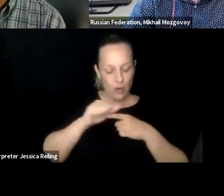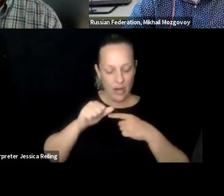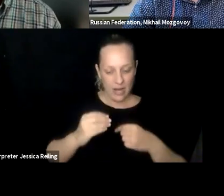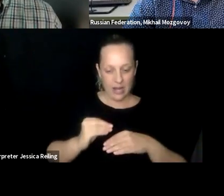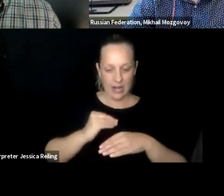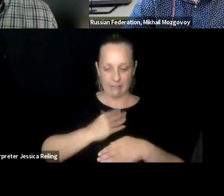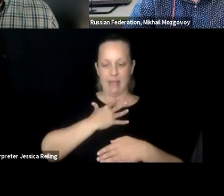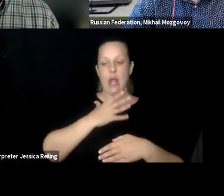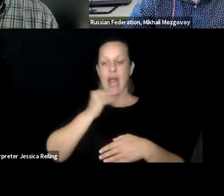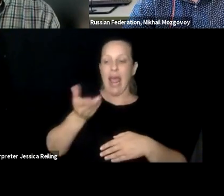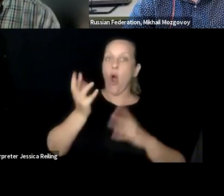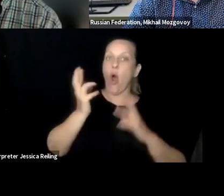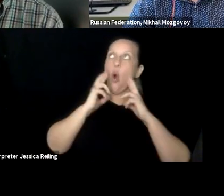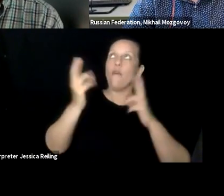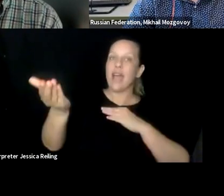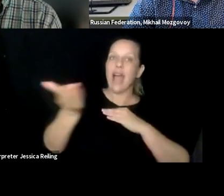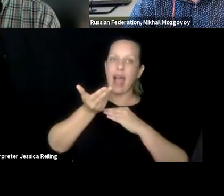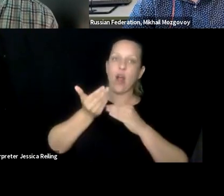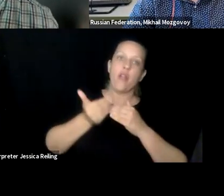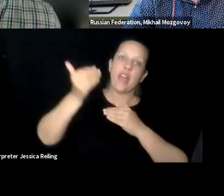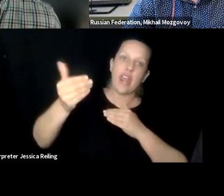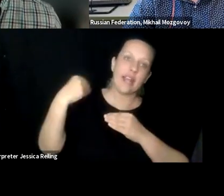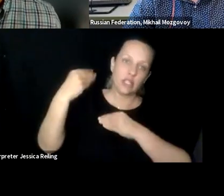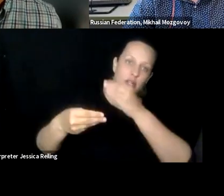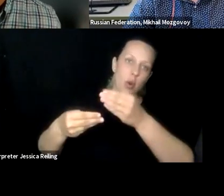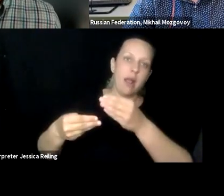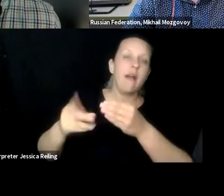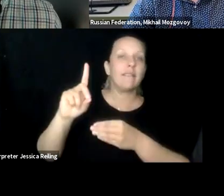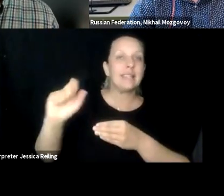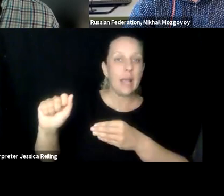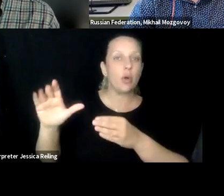Our institution should be able to train and